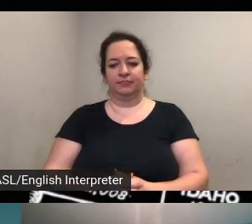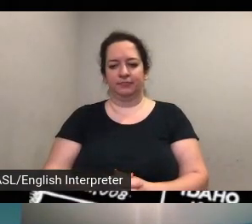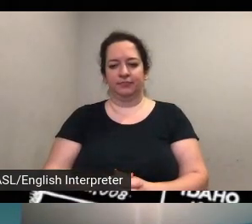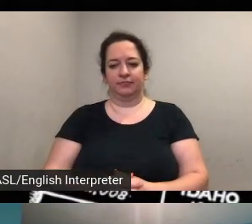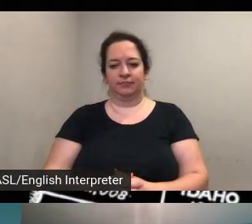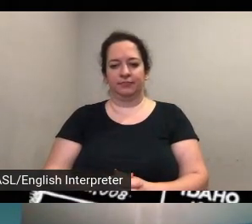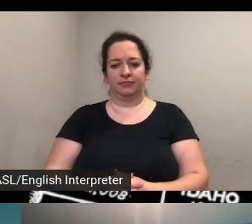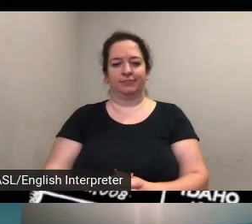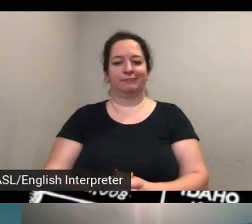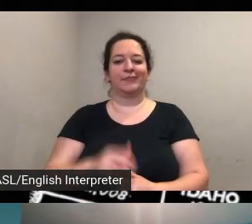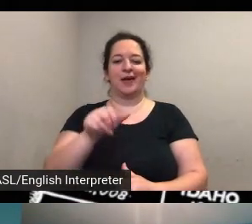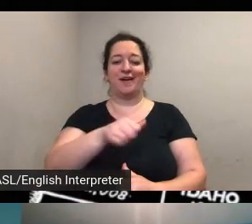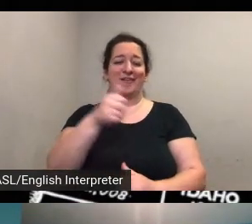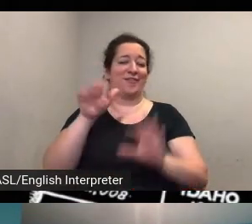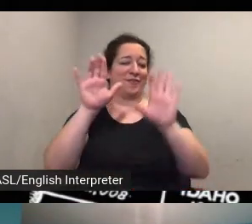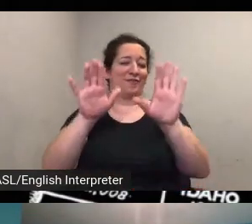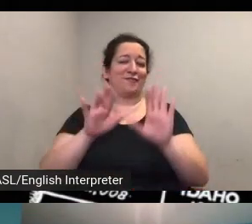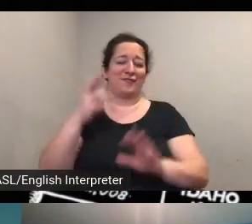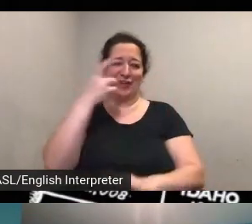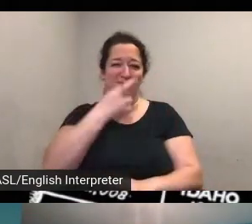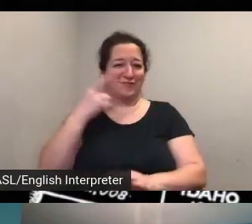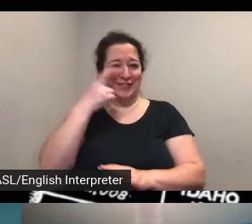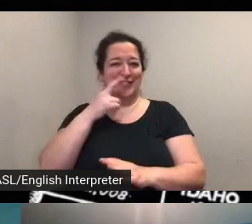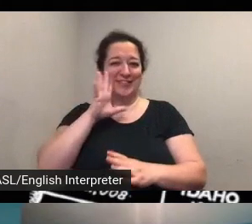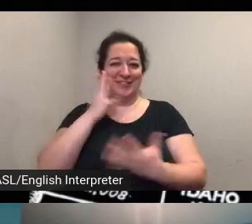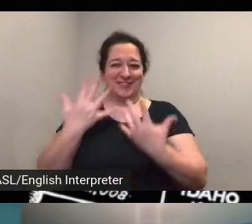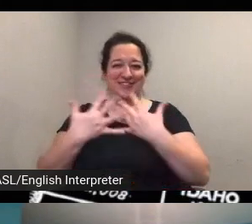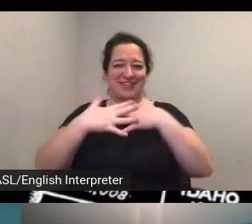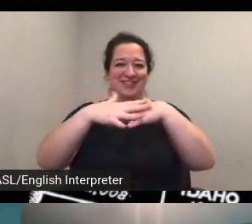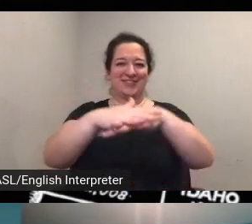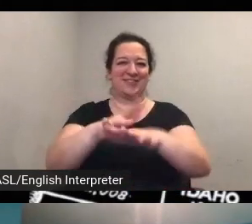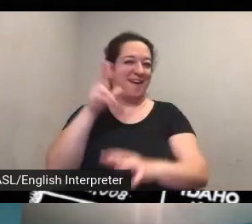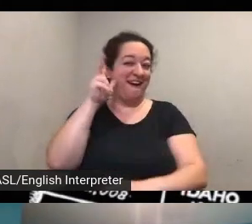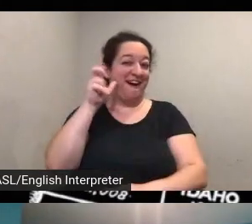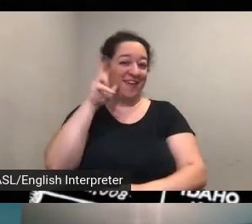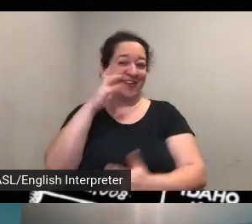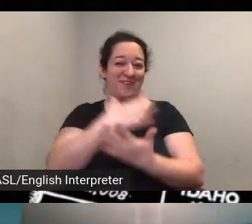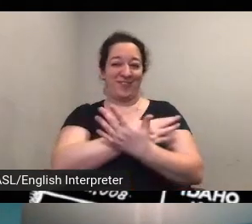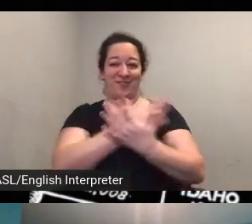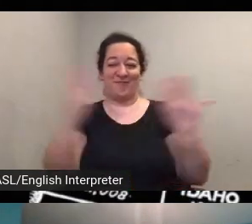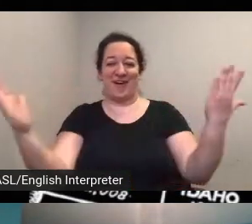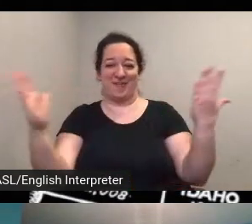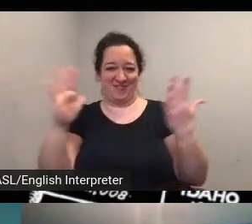another great reason to integrate audio throughout the site too um